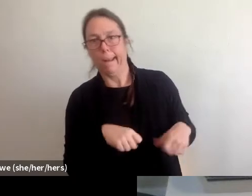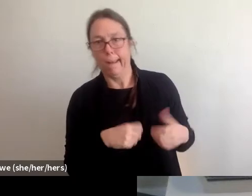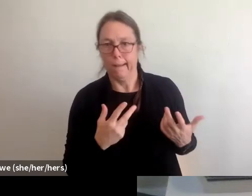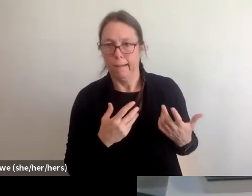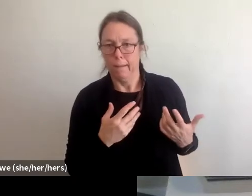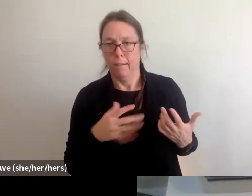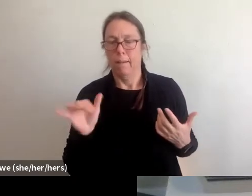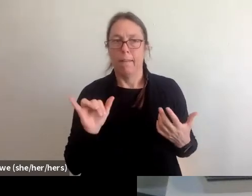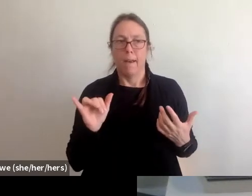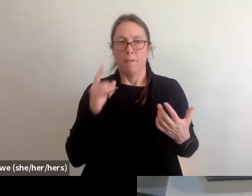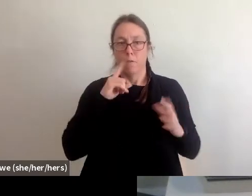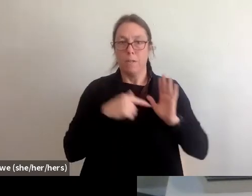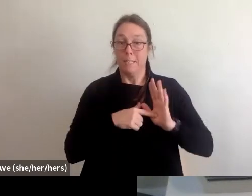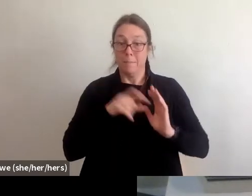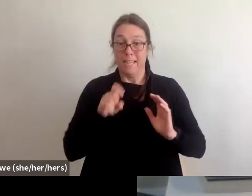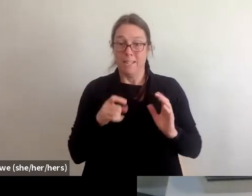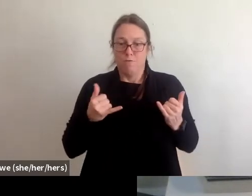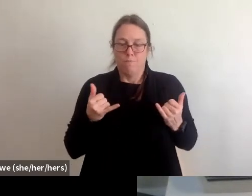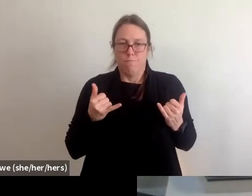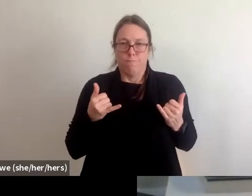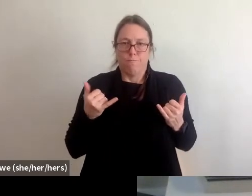And additionally, like eviction laws.